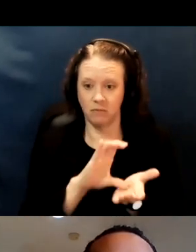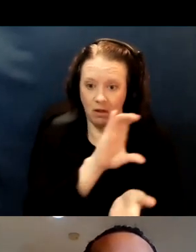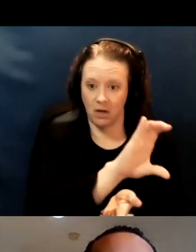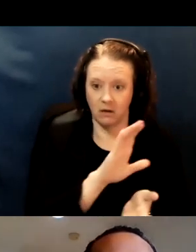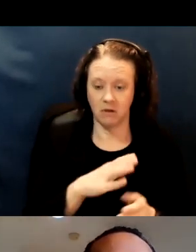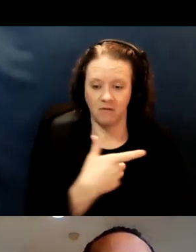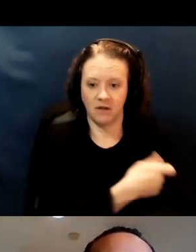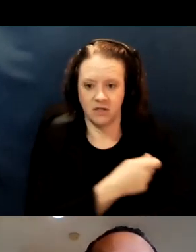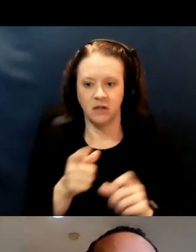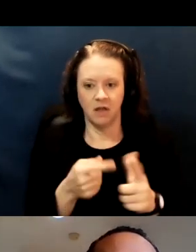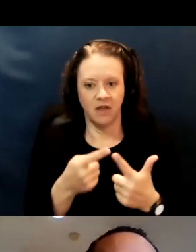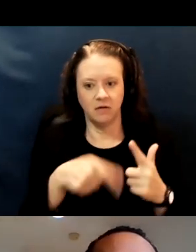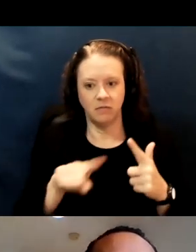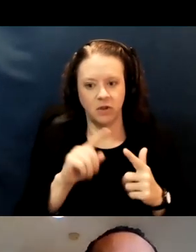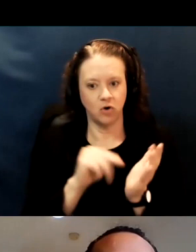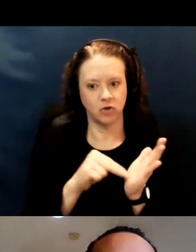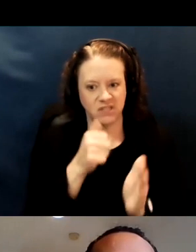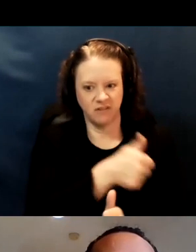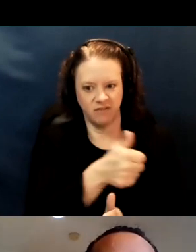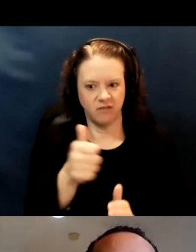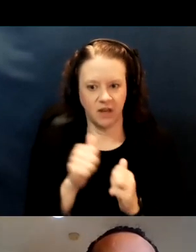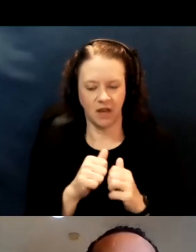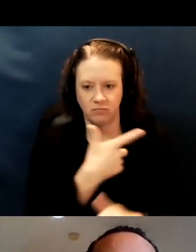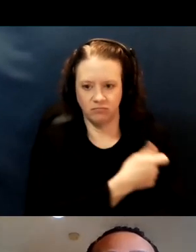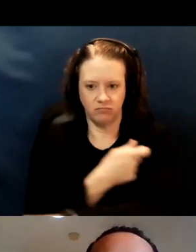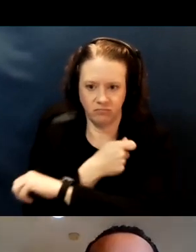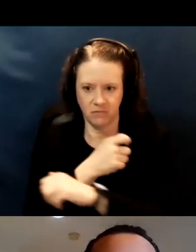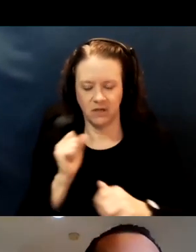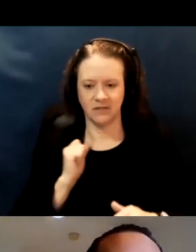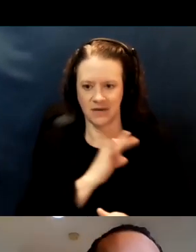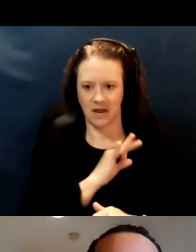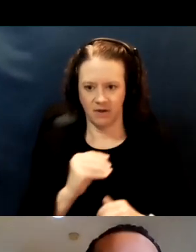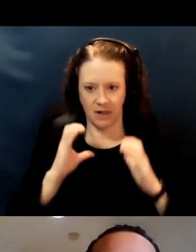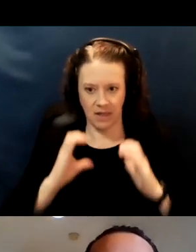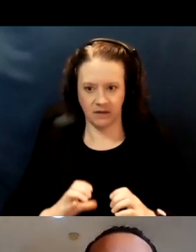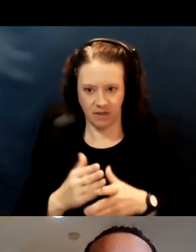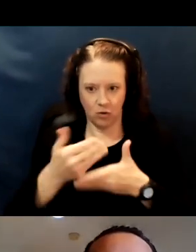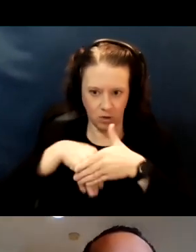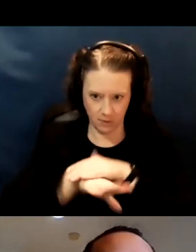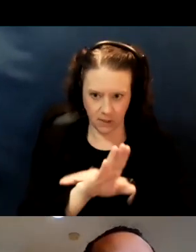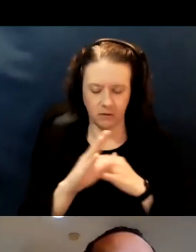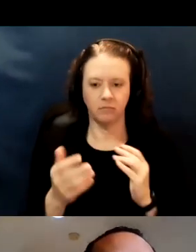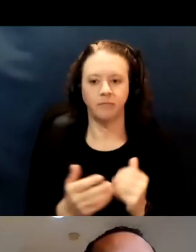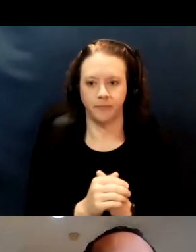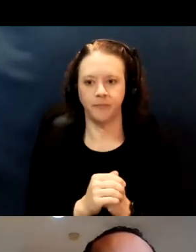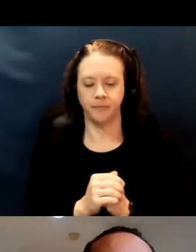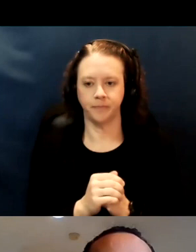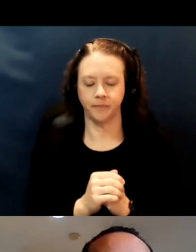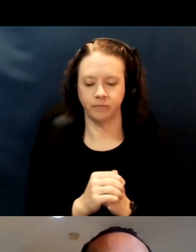so that they can vaccinate their staff and the clients that are coming in on a regular basis.